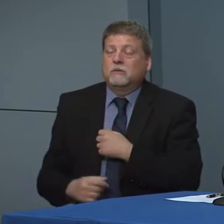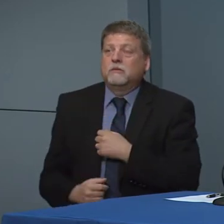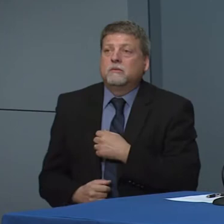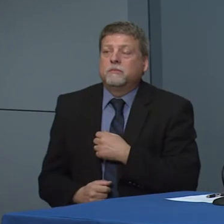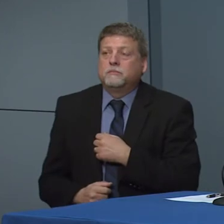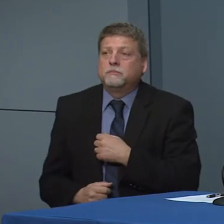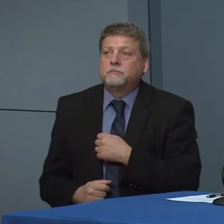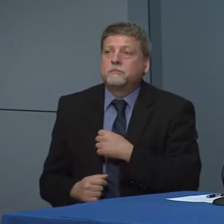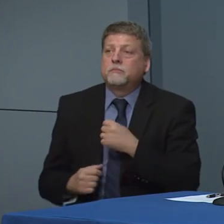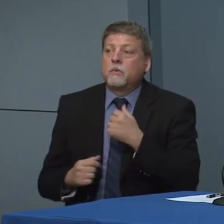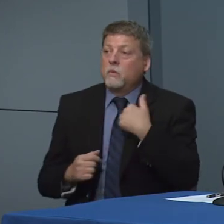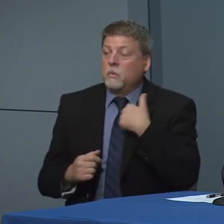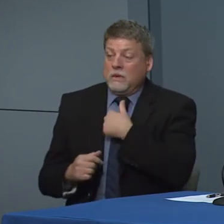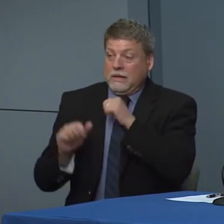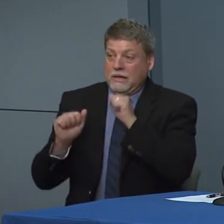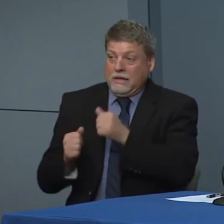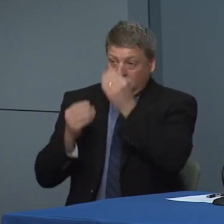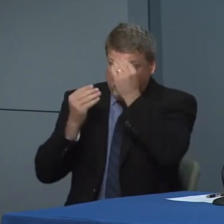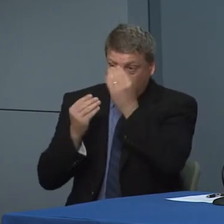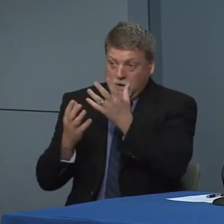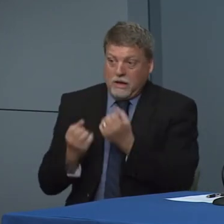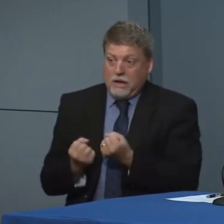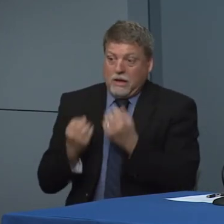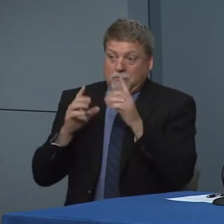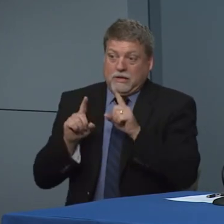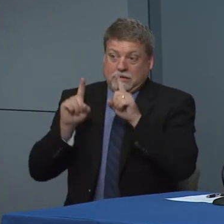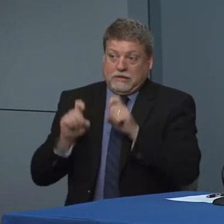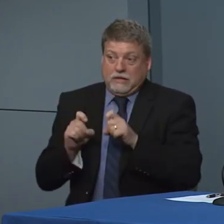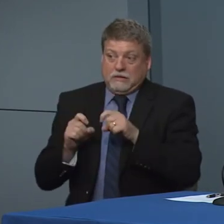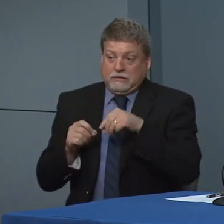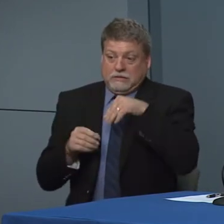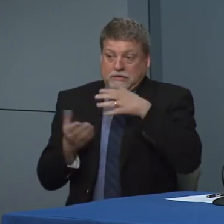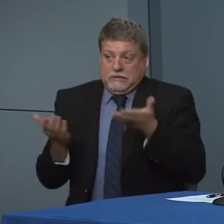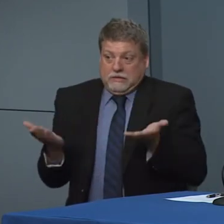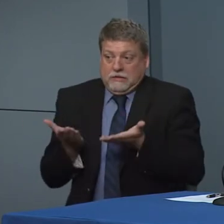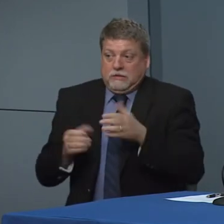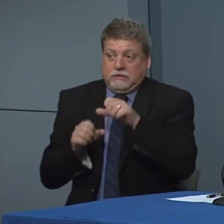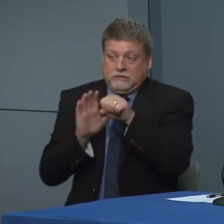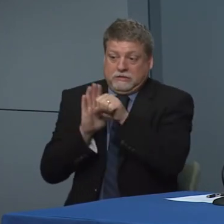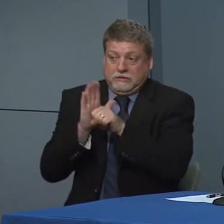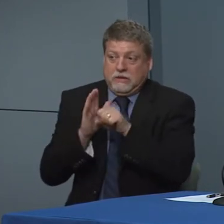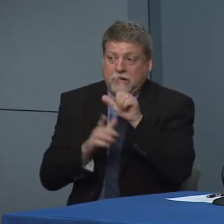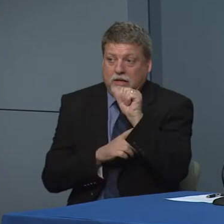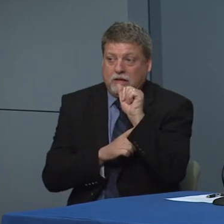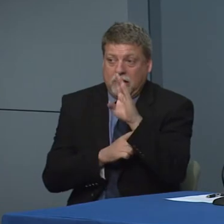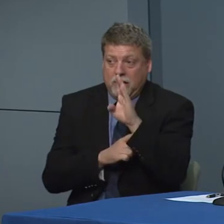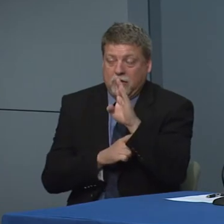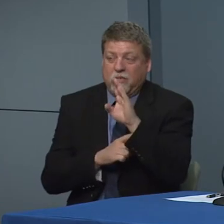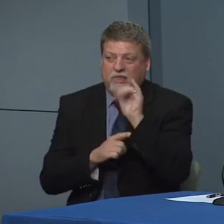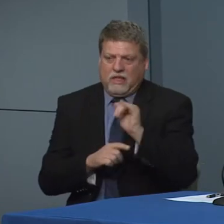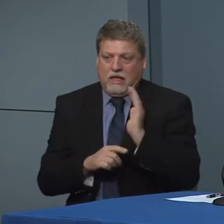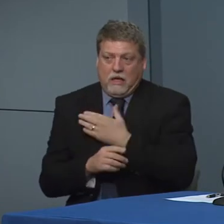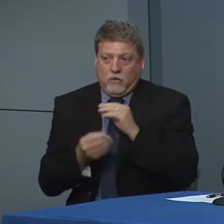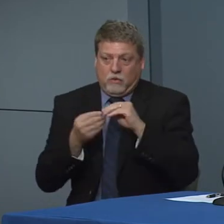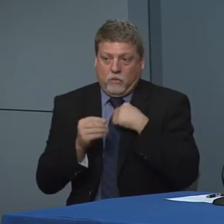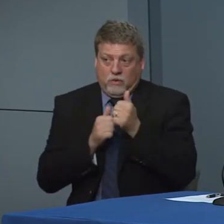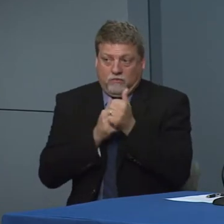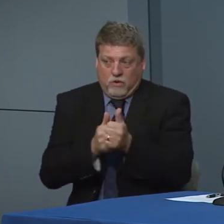So we're able to report out on the number of tests that are done at the state lab. Because that's the numbers that we track now that we're seeing